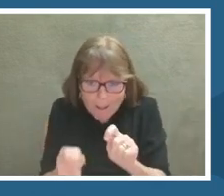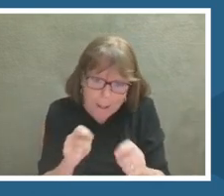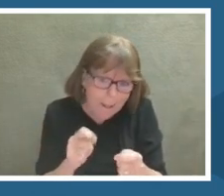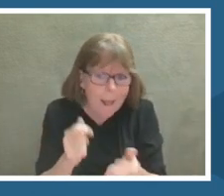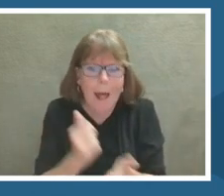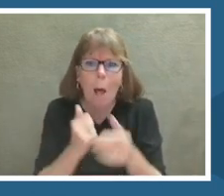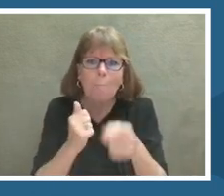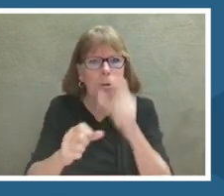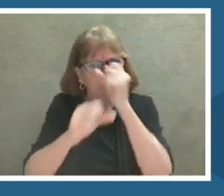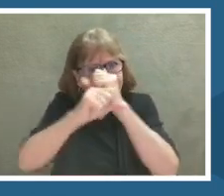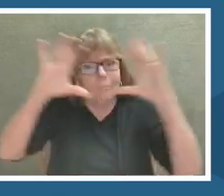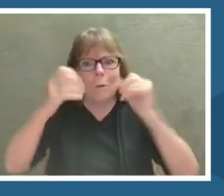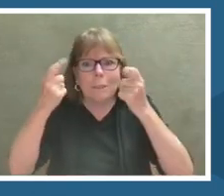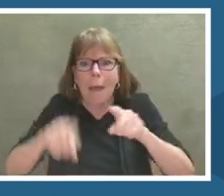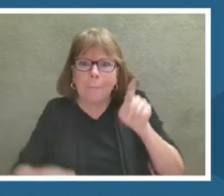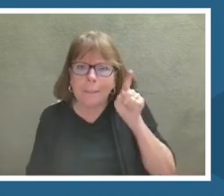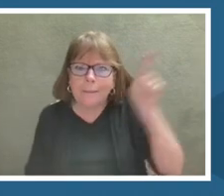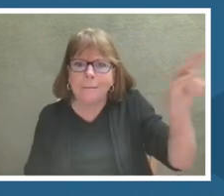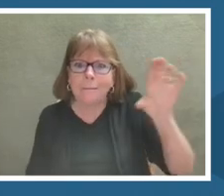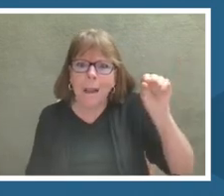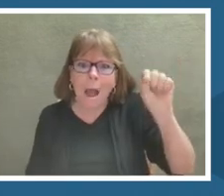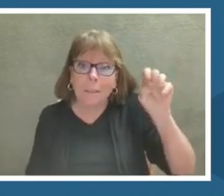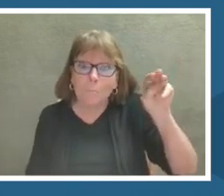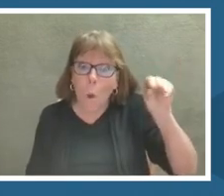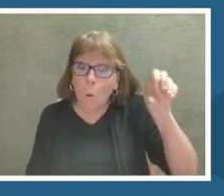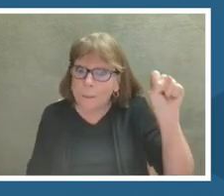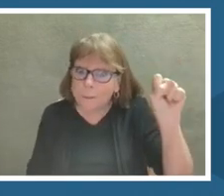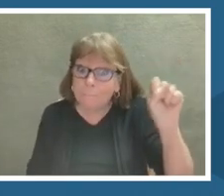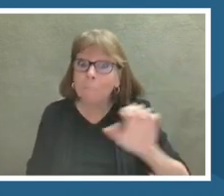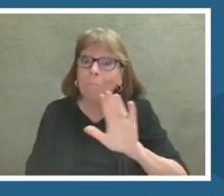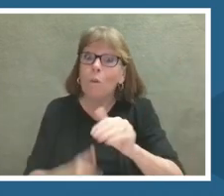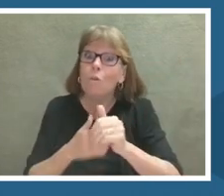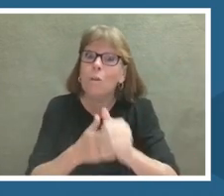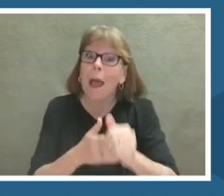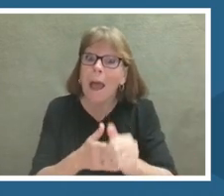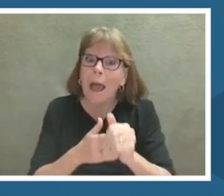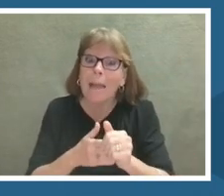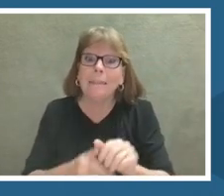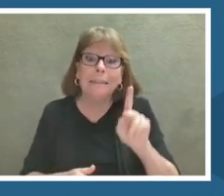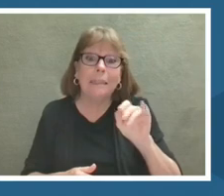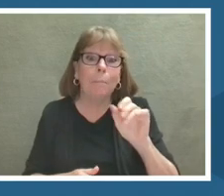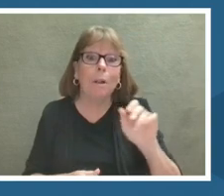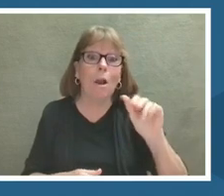Your guide for this spectacular explosion is Dr. Kimberly Arcand, a leading expert in